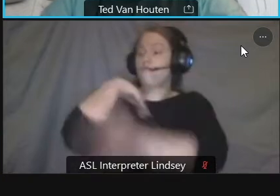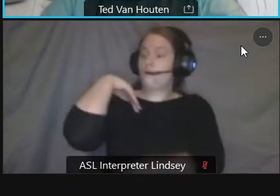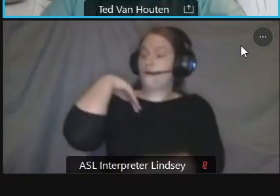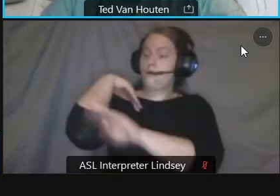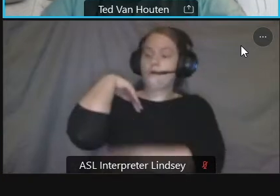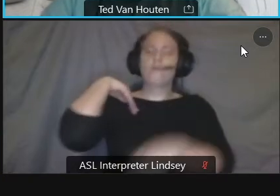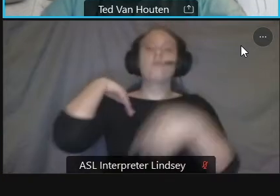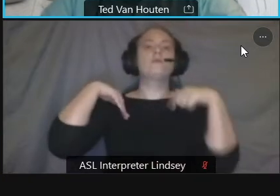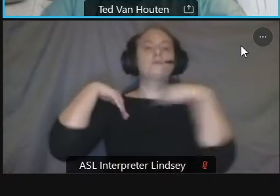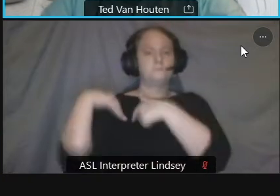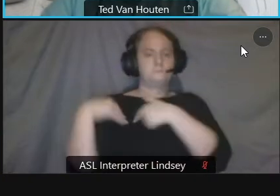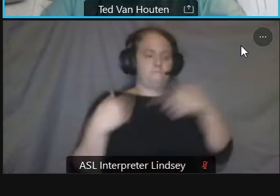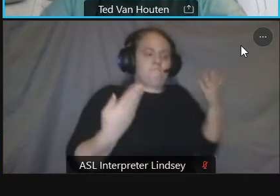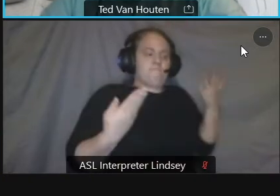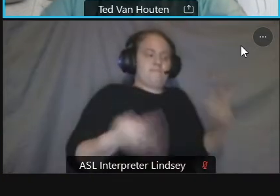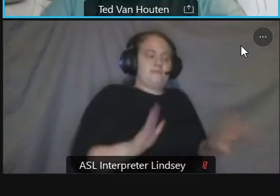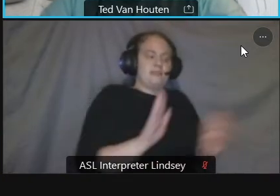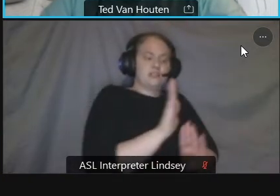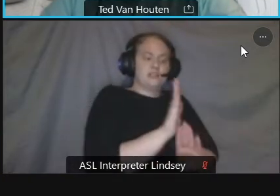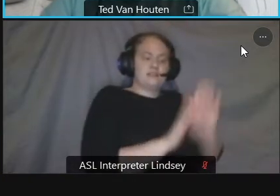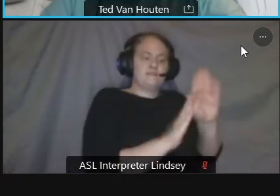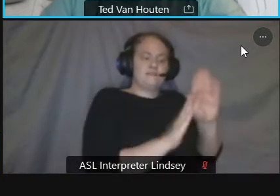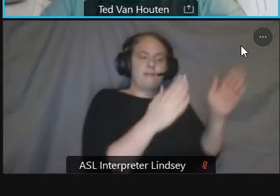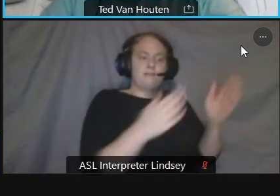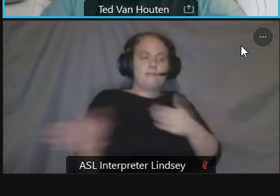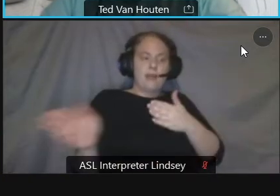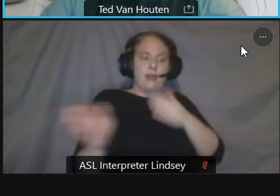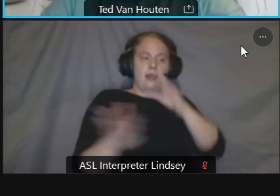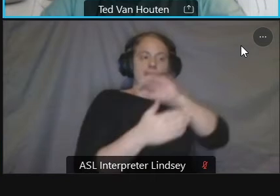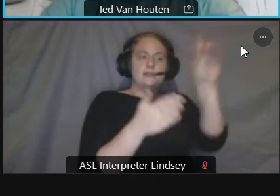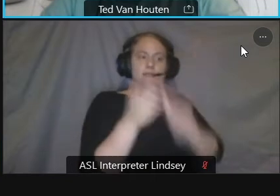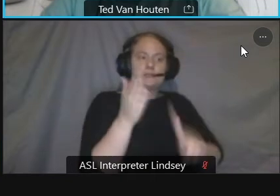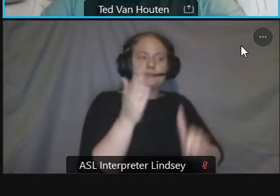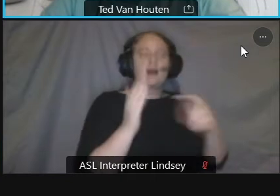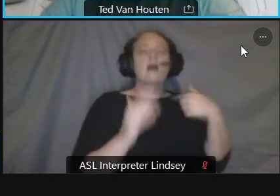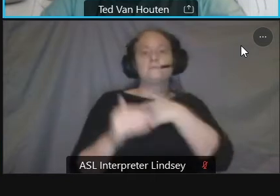that we can do that in public um we haven't gotten guidance on that yet we'll certainly update you